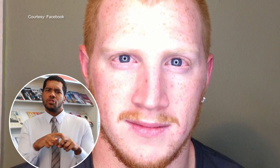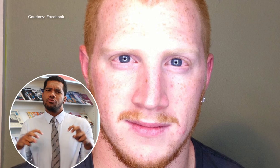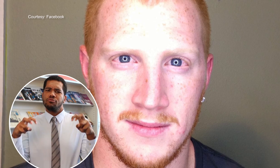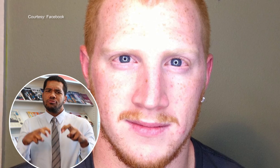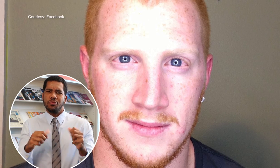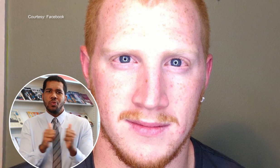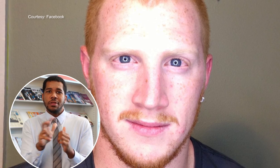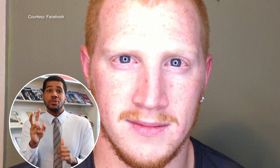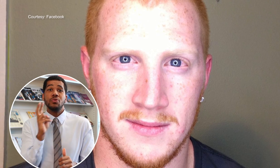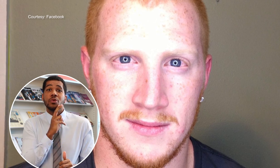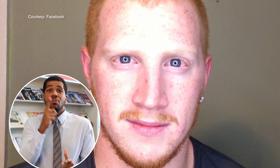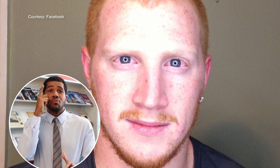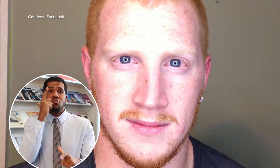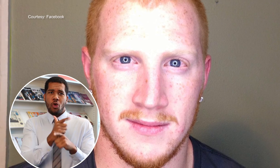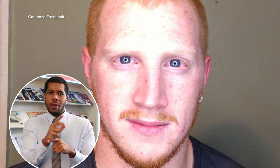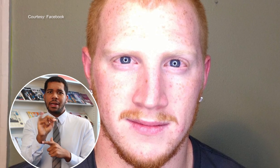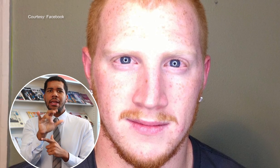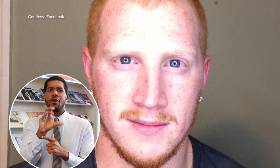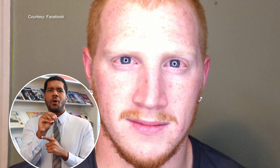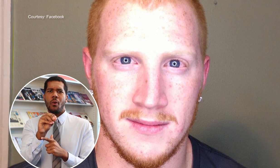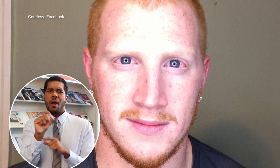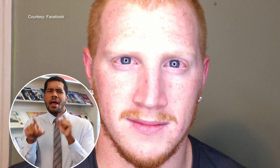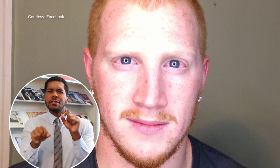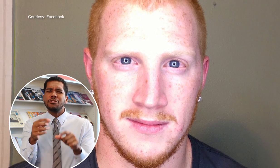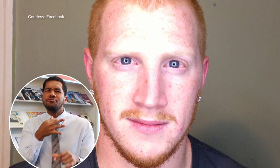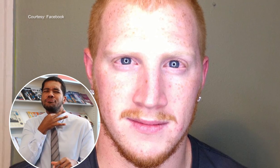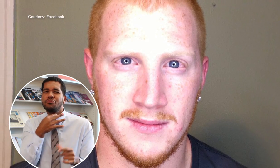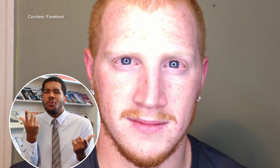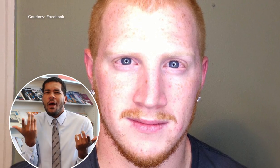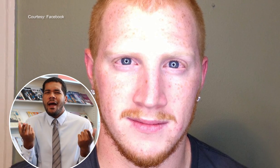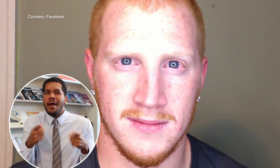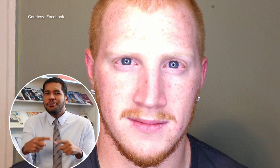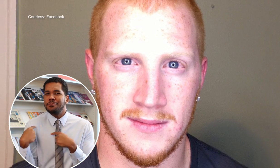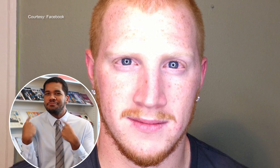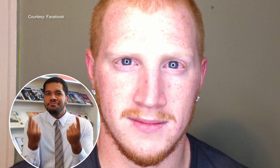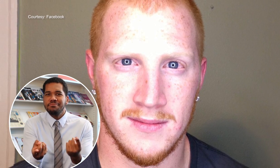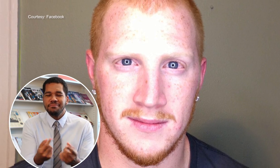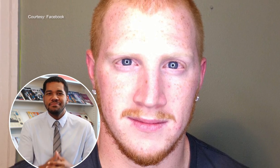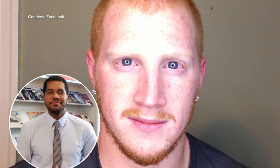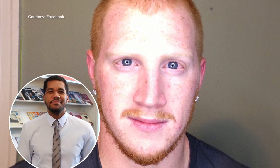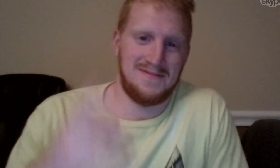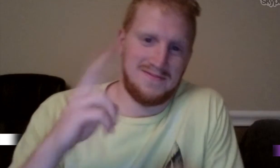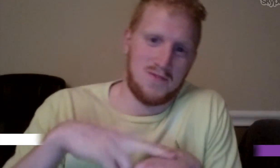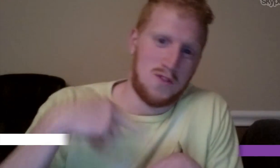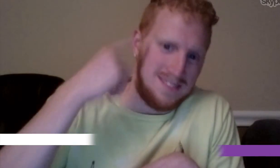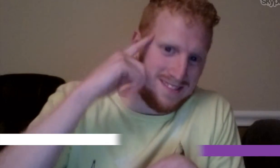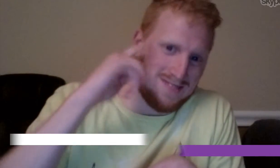We also sat down with his twin brother, Nico, to get a closer look at what’s been happening.